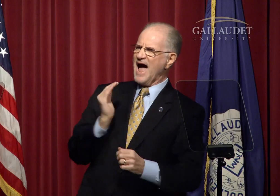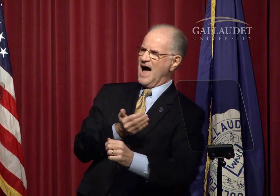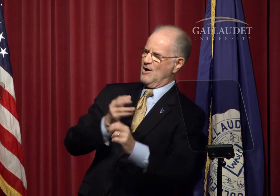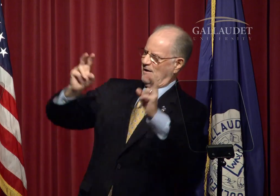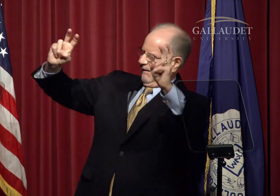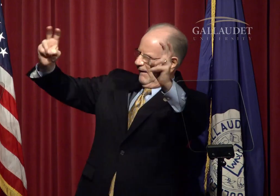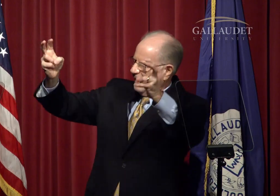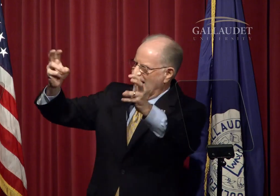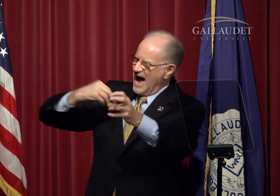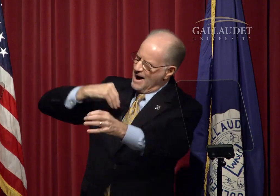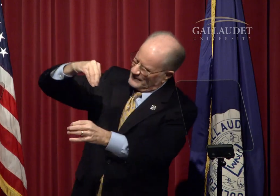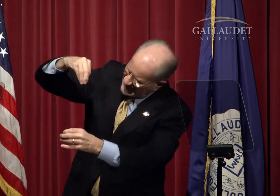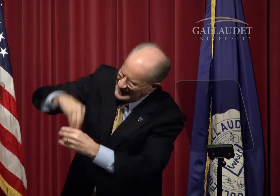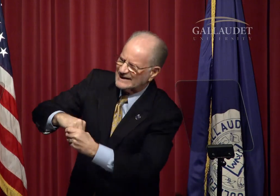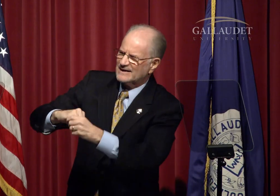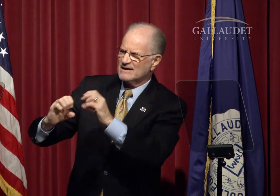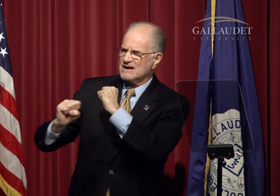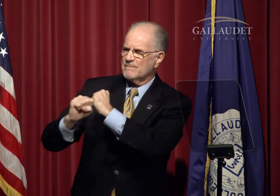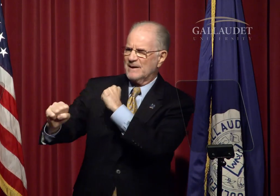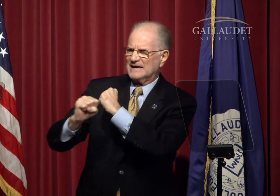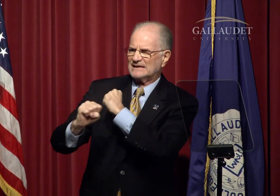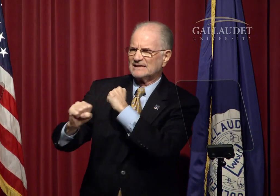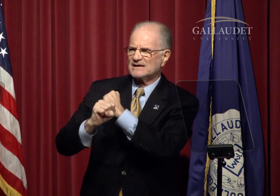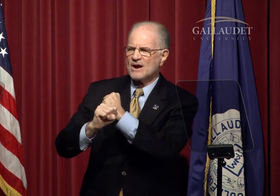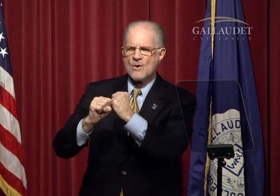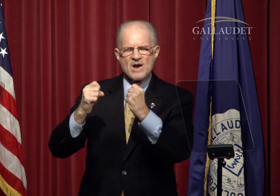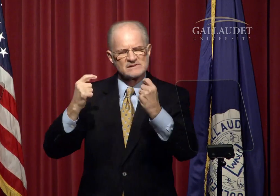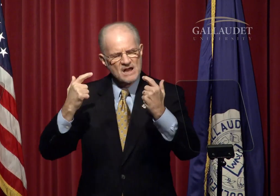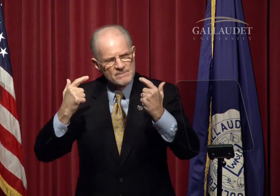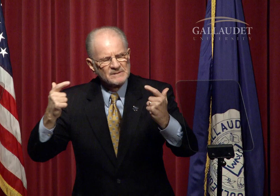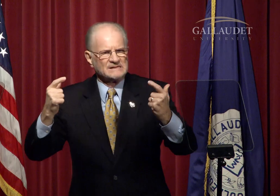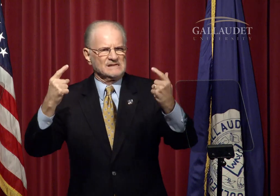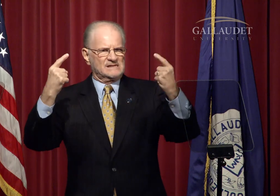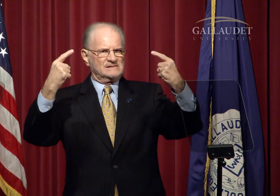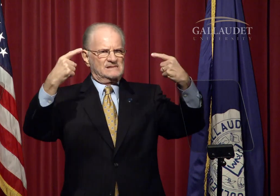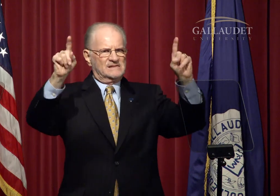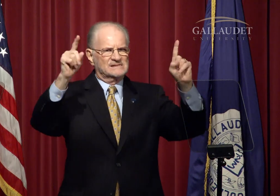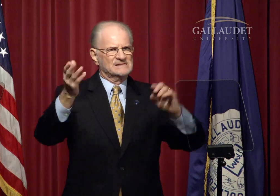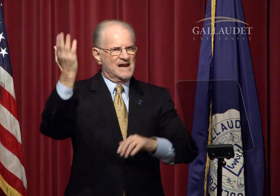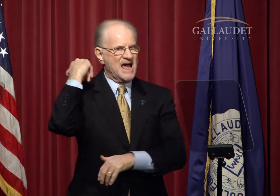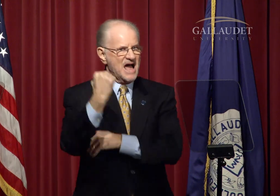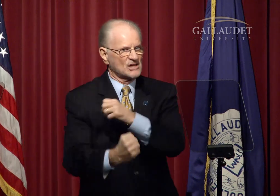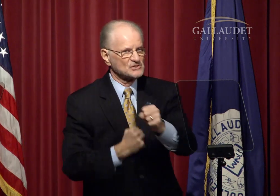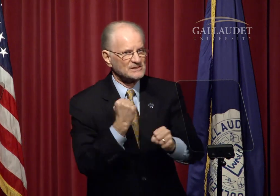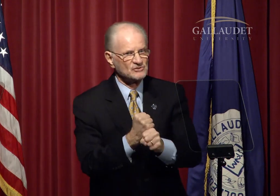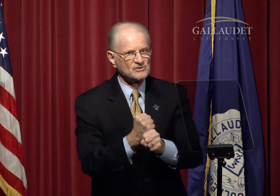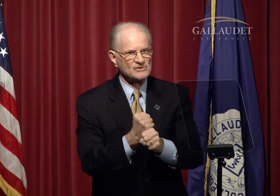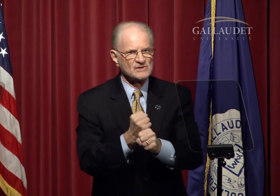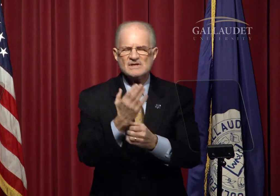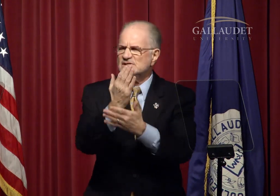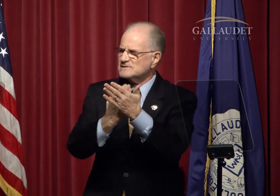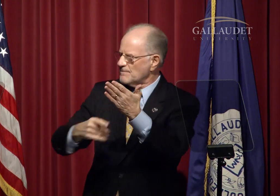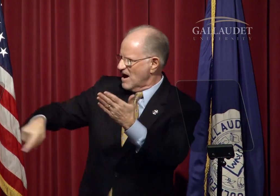Our "I'm IN" campaign was a big success last year.